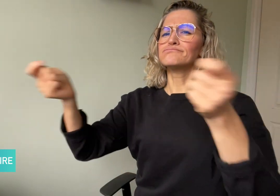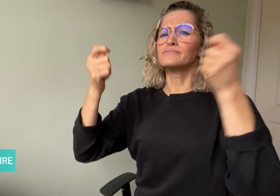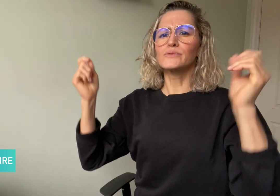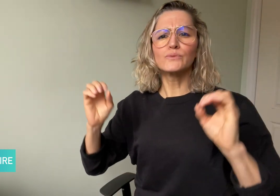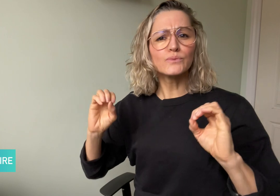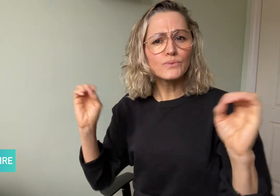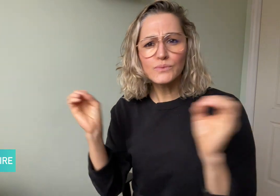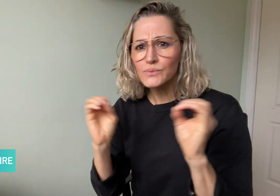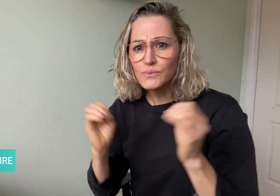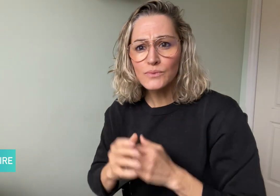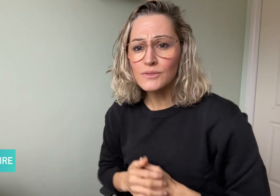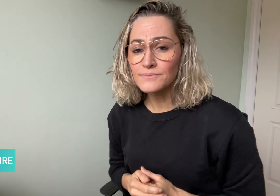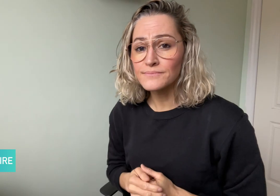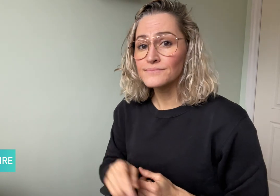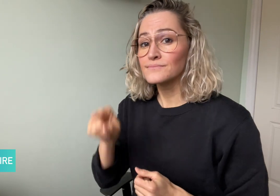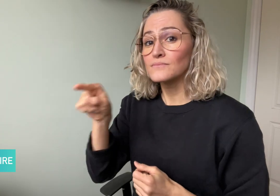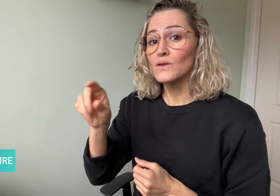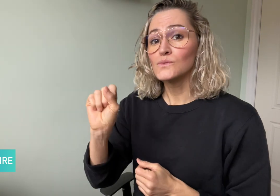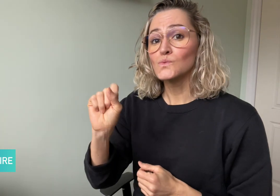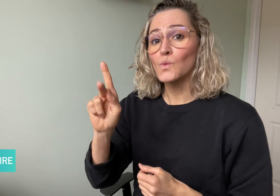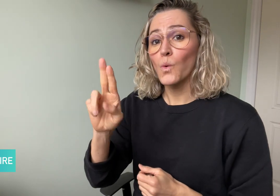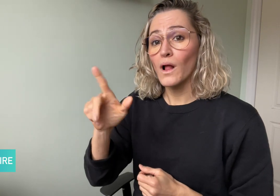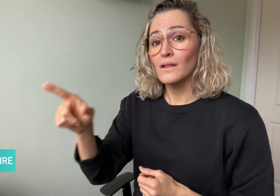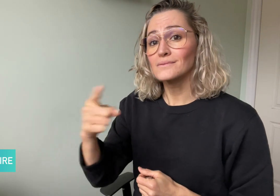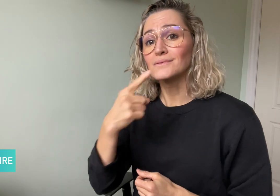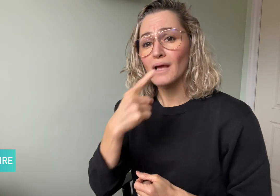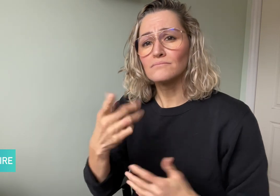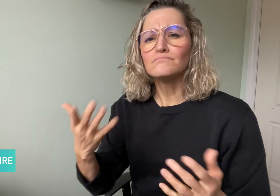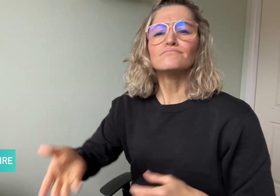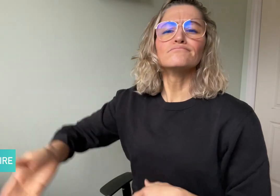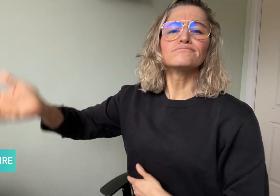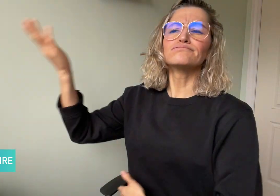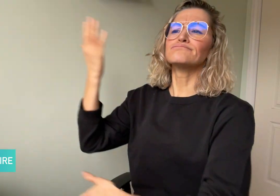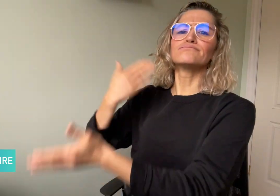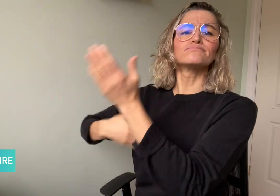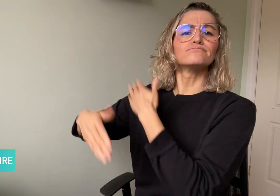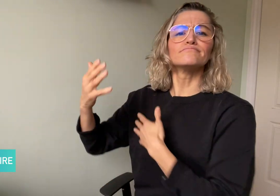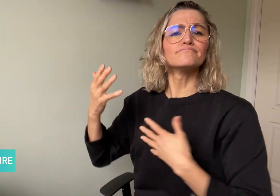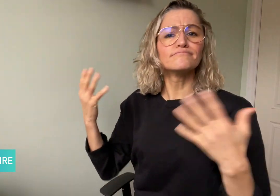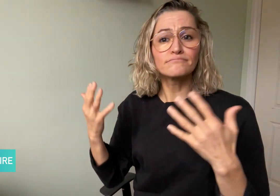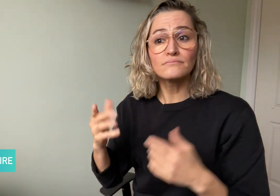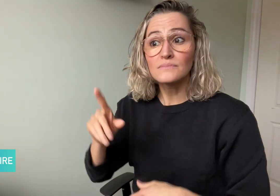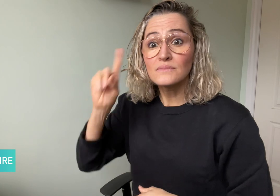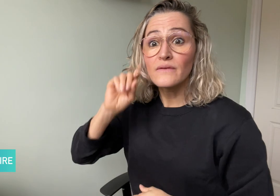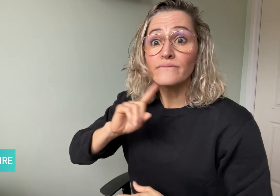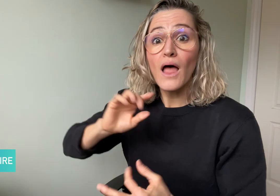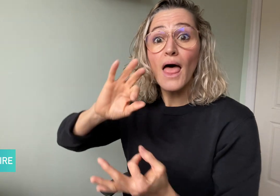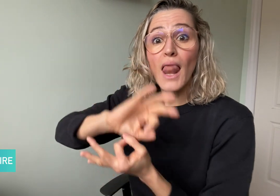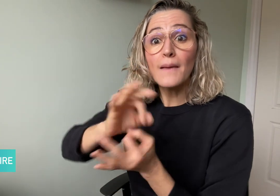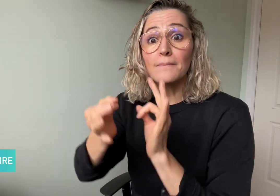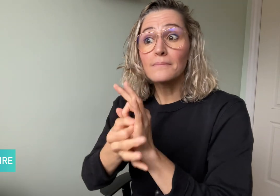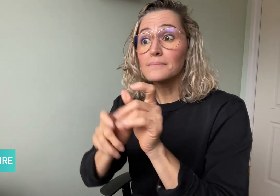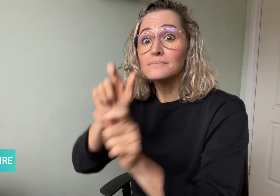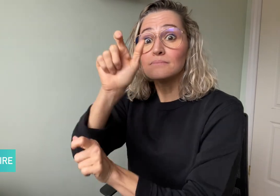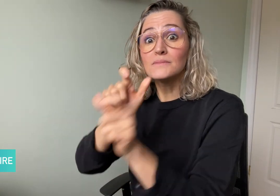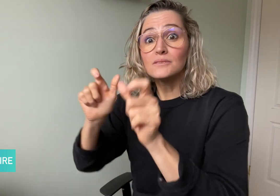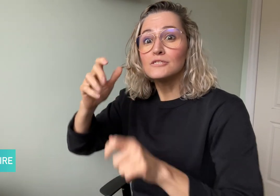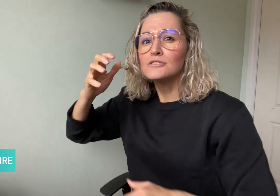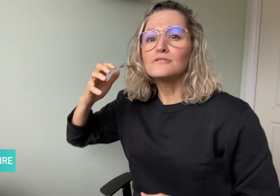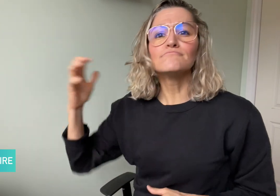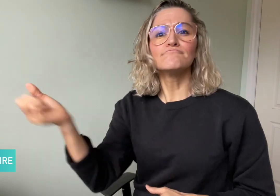ten years ago, the situation was completely different,